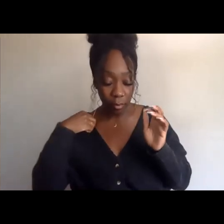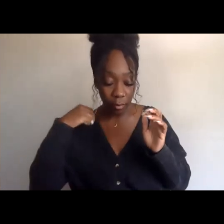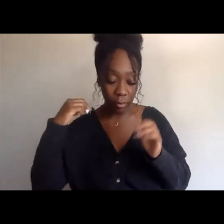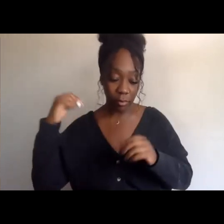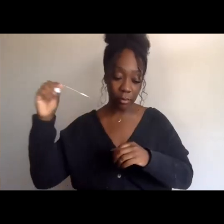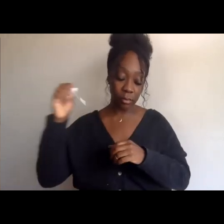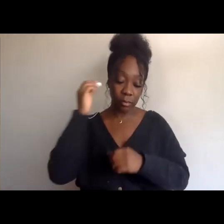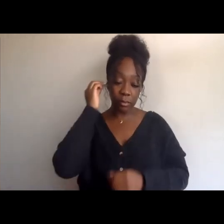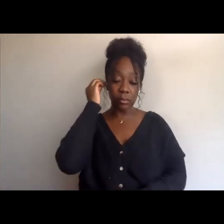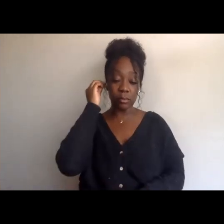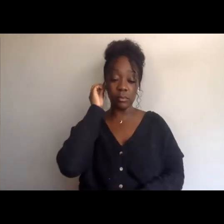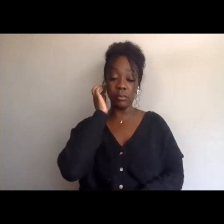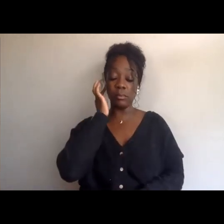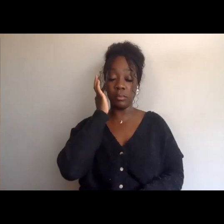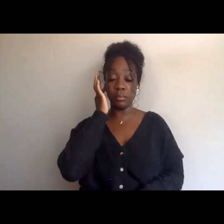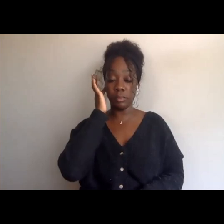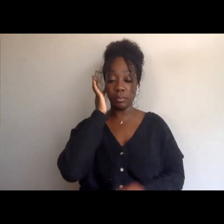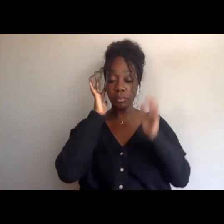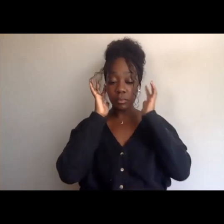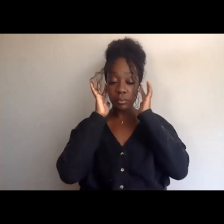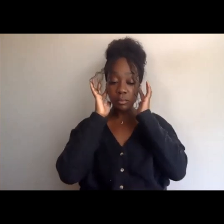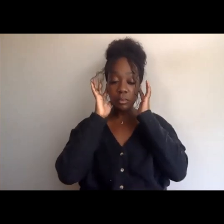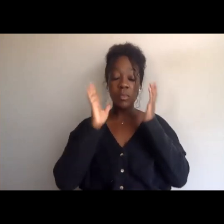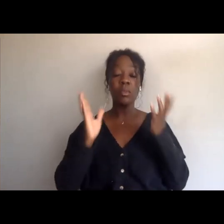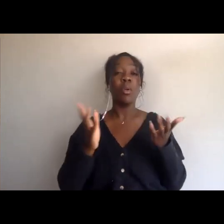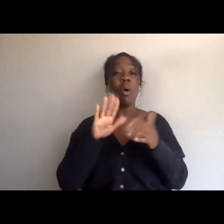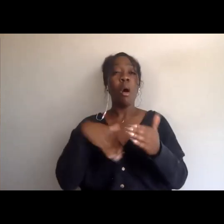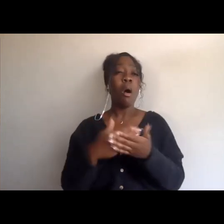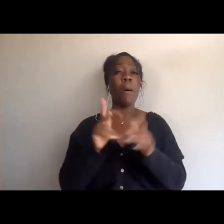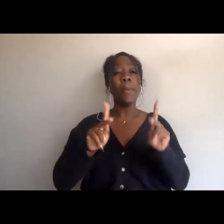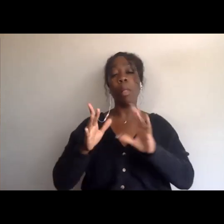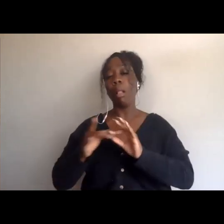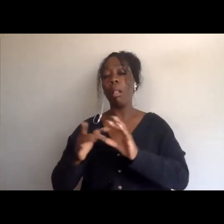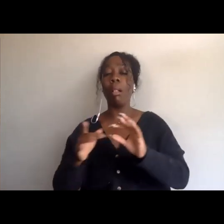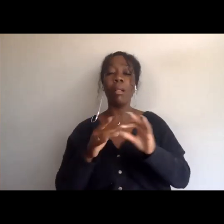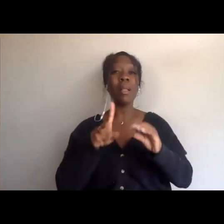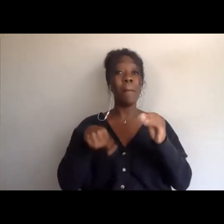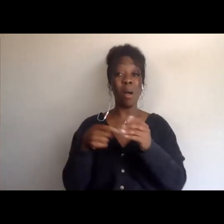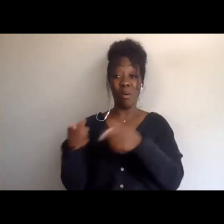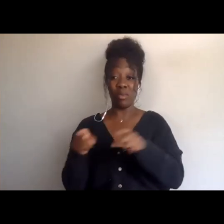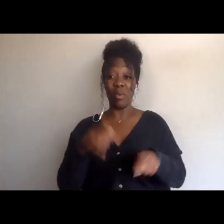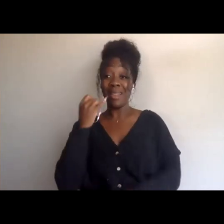the narratives that are being pushed around Israel, we can't look to America to give us the truth,